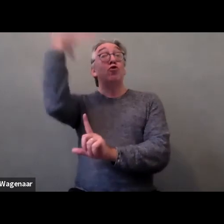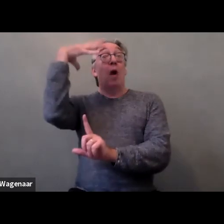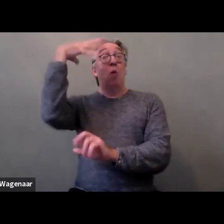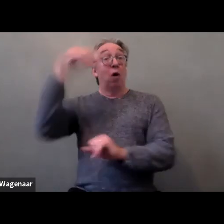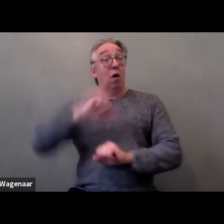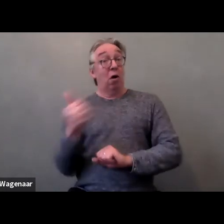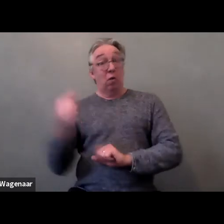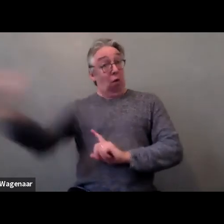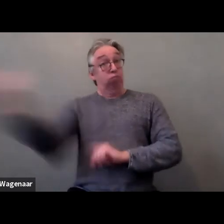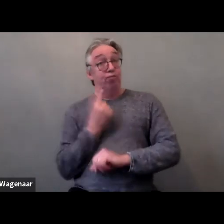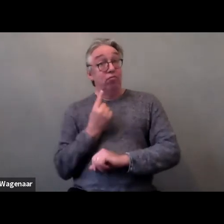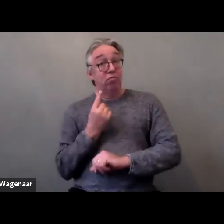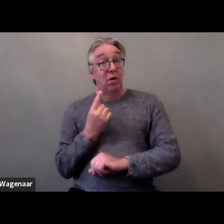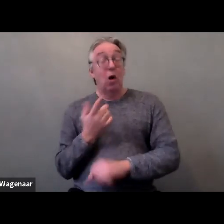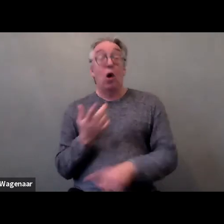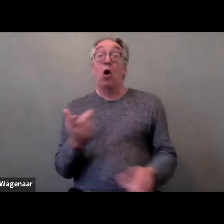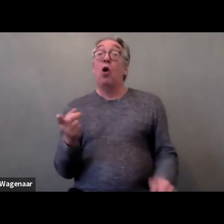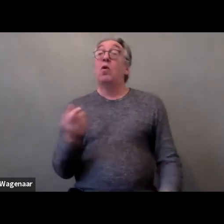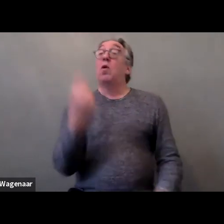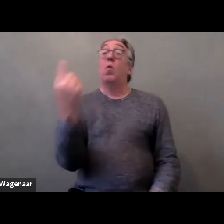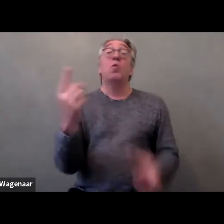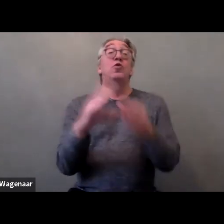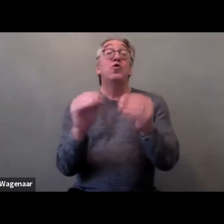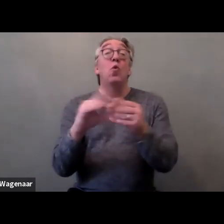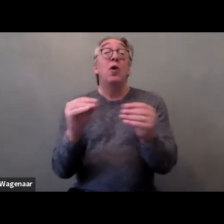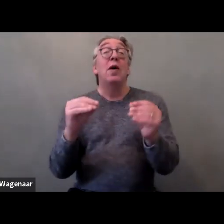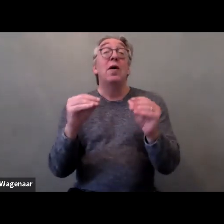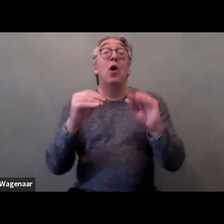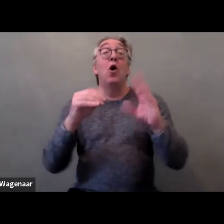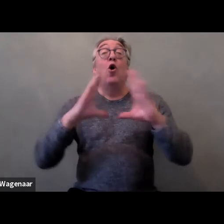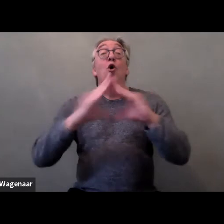And also from Romania, that was something from Romania,